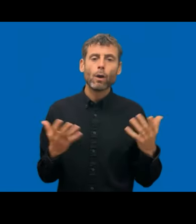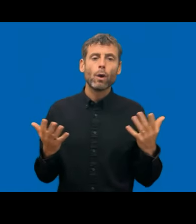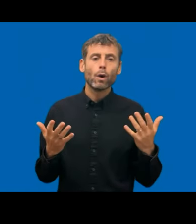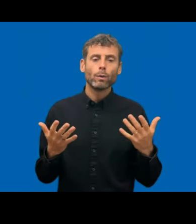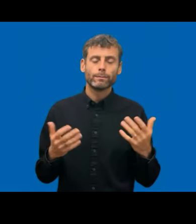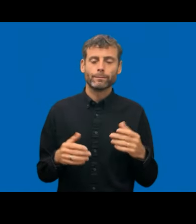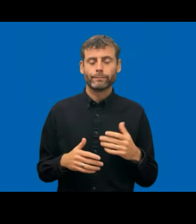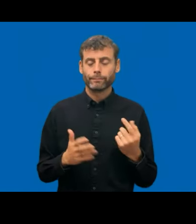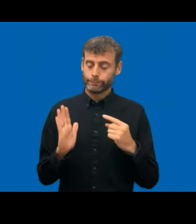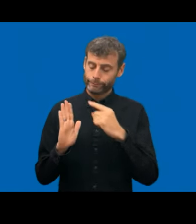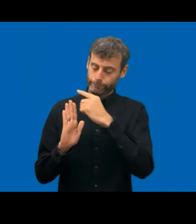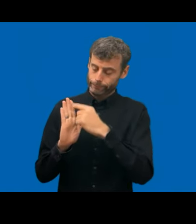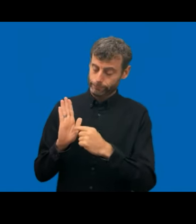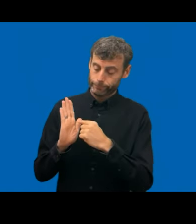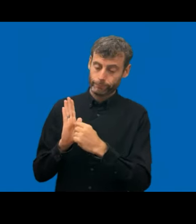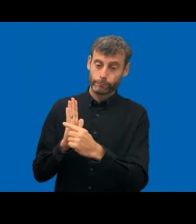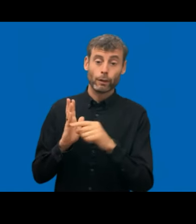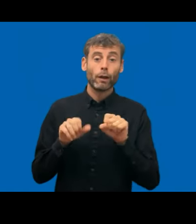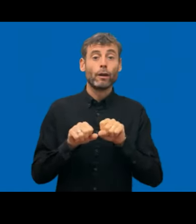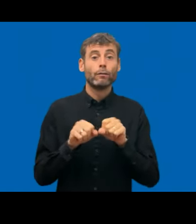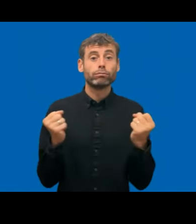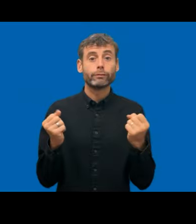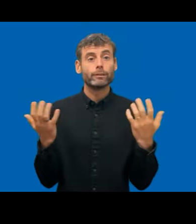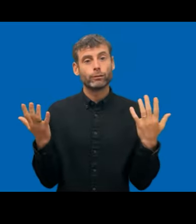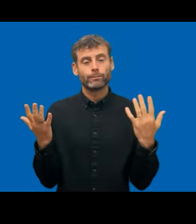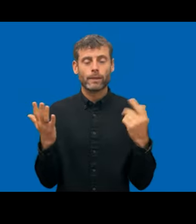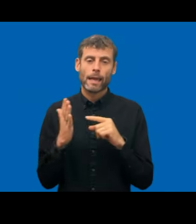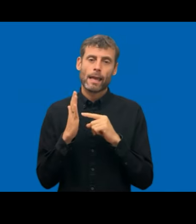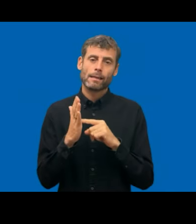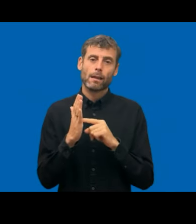if whether video has been tested? So we have some kind of more detailed questions